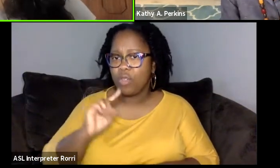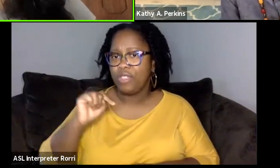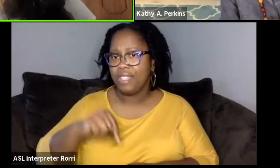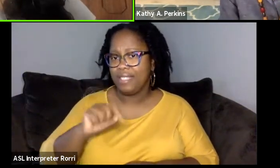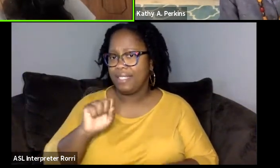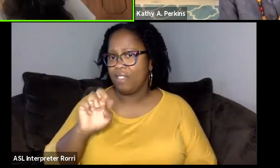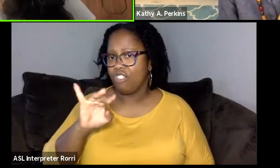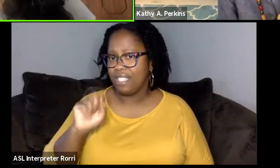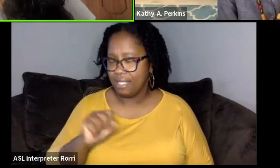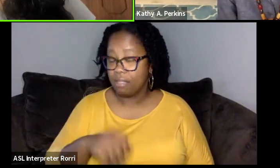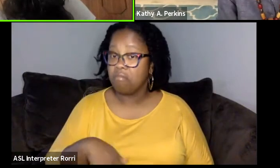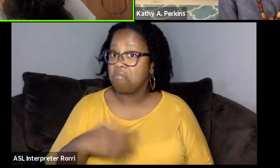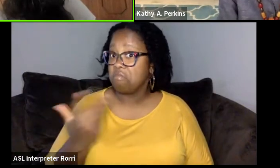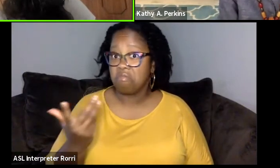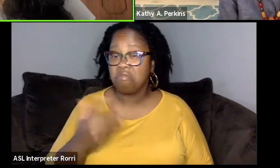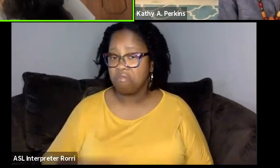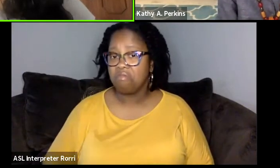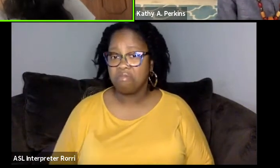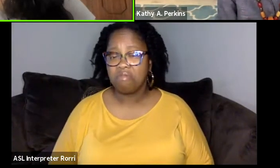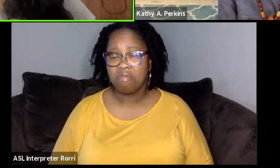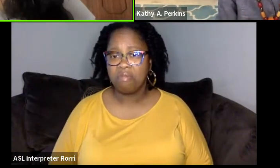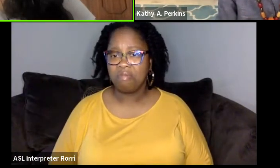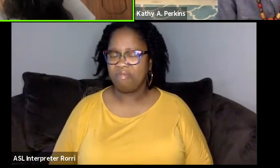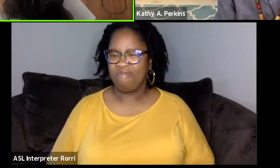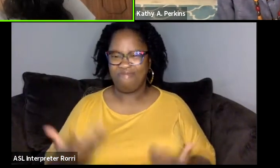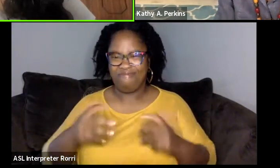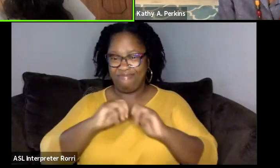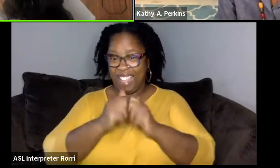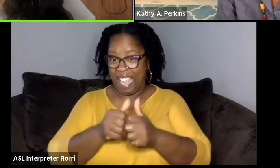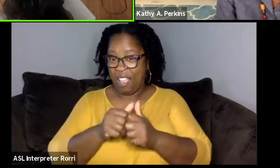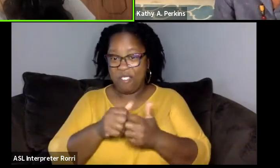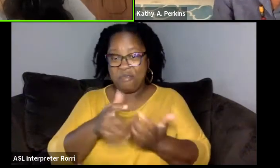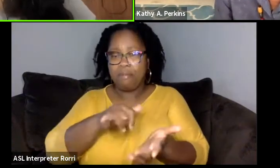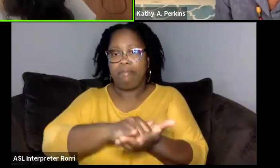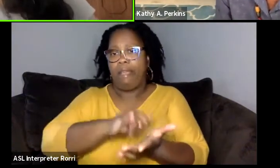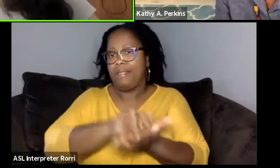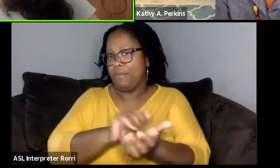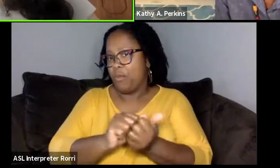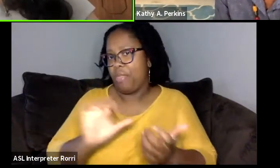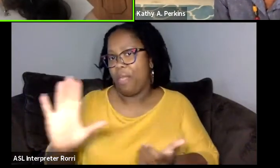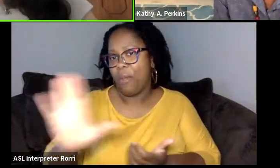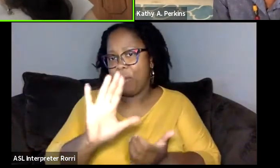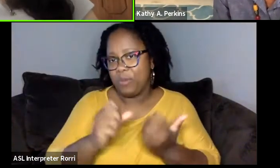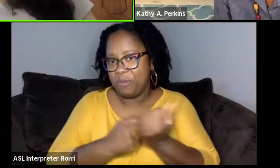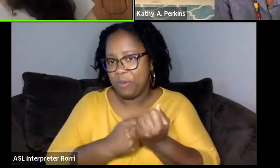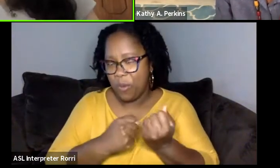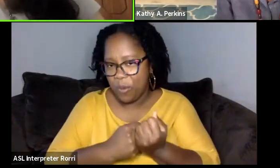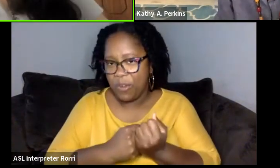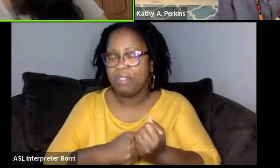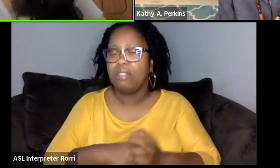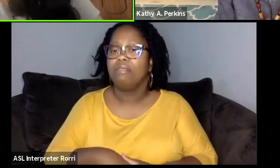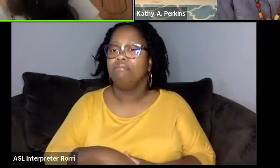So yeah, it wouldn't have been possible without everybody's support. I'm gonna jump right in today